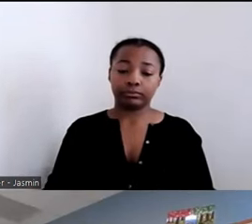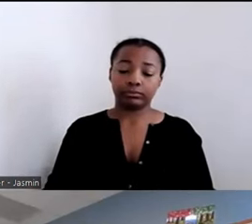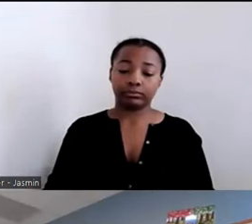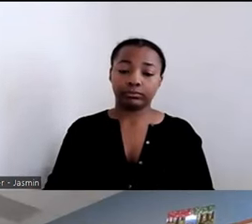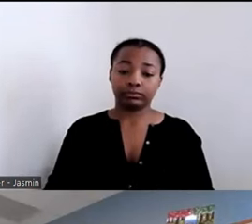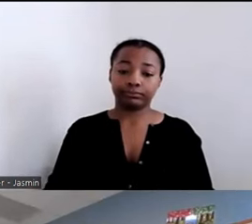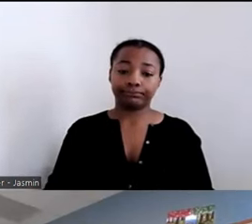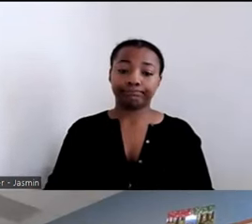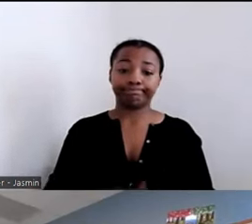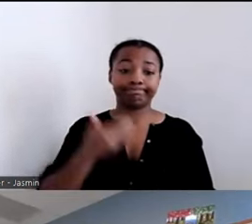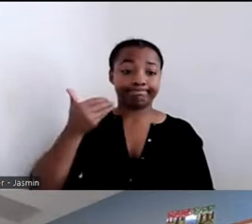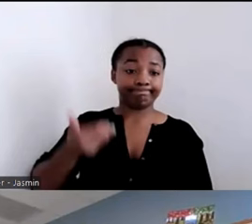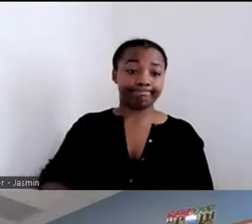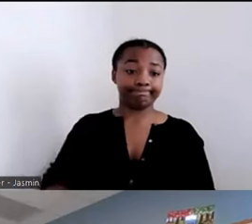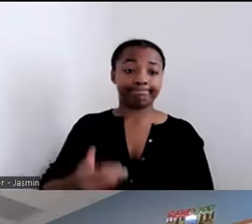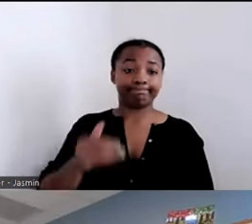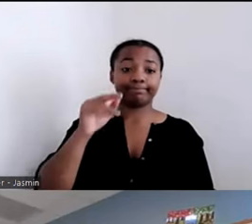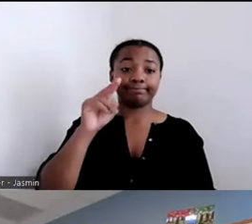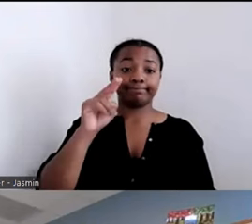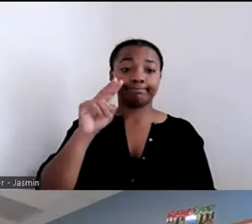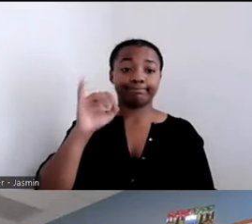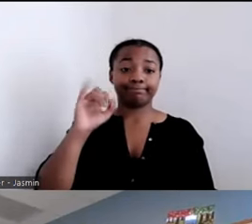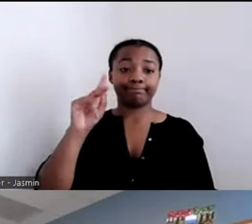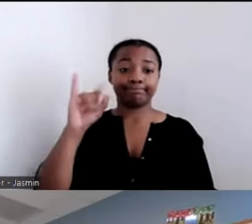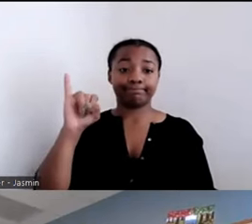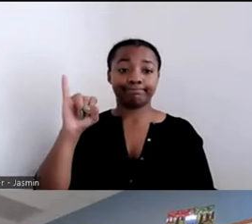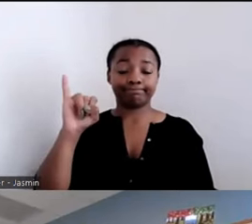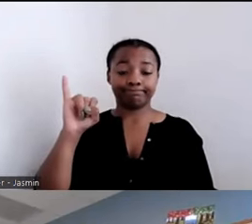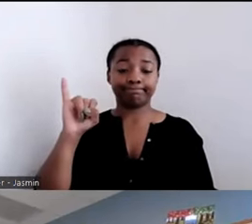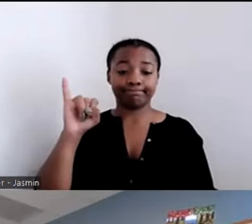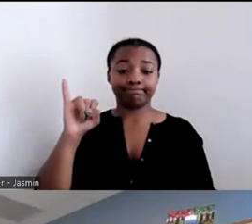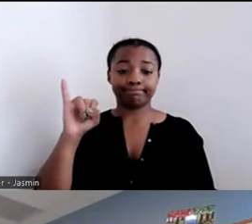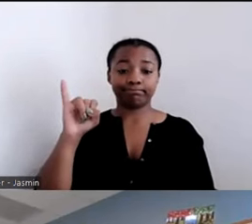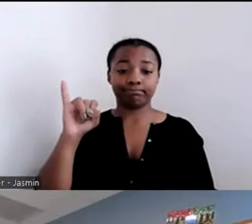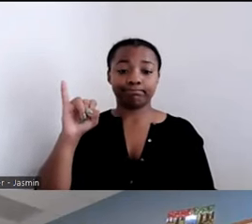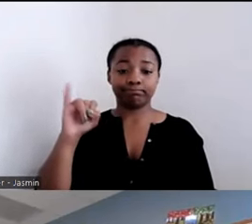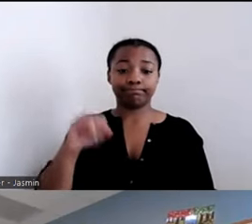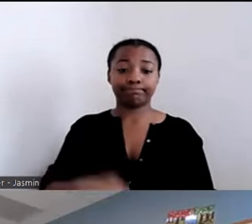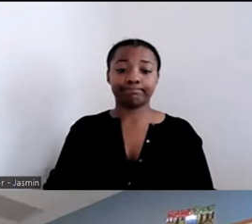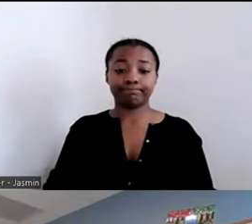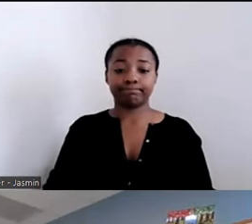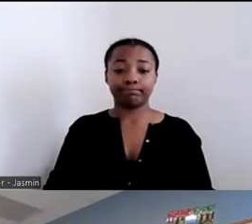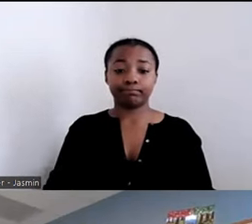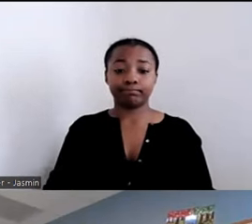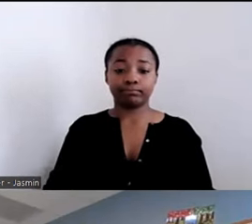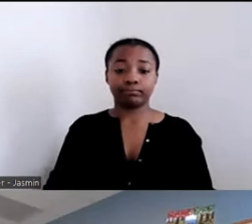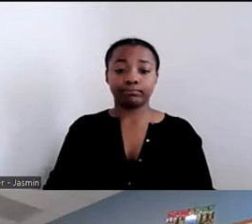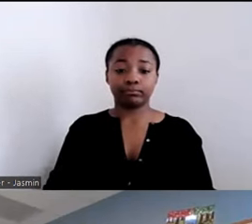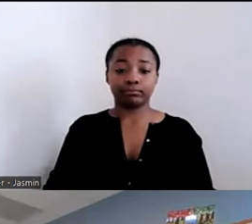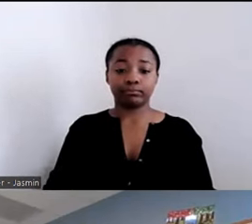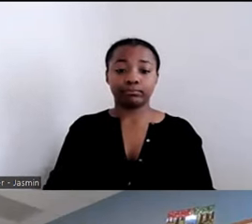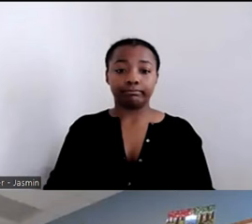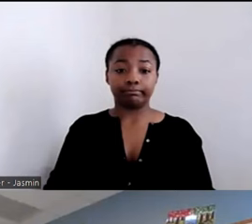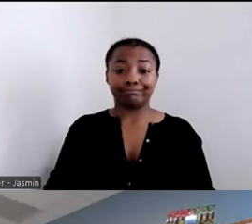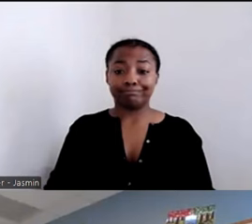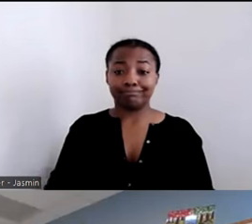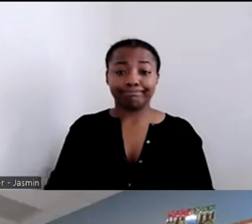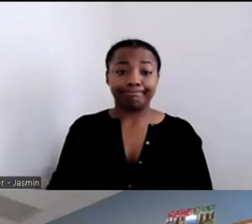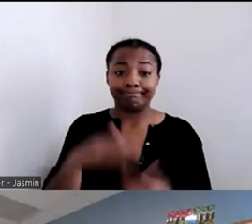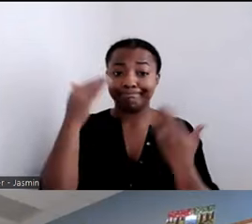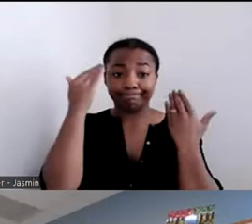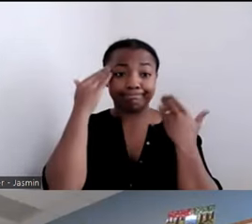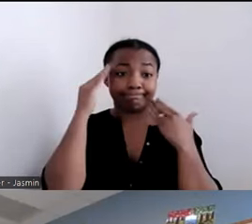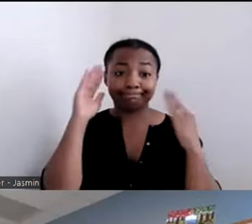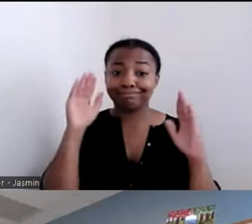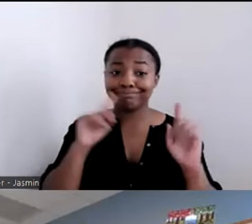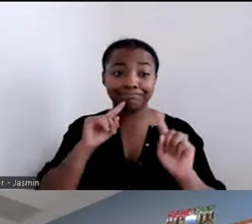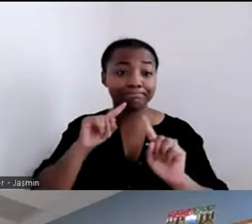I will take this one. I'm not sure I know the answer to that. I think